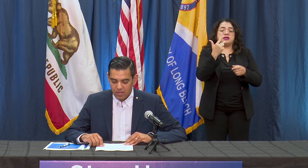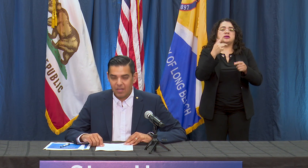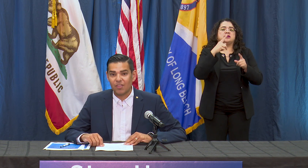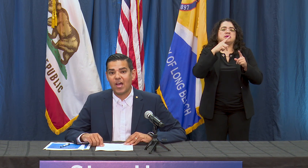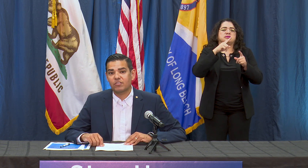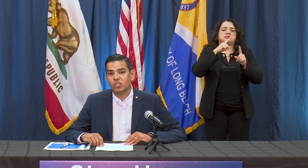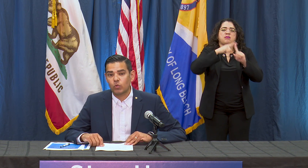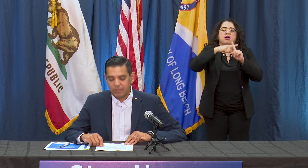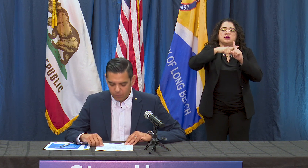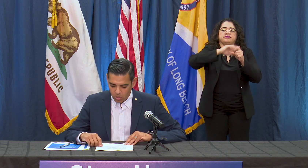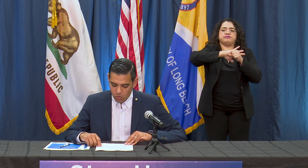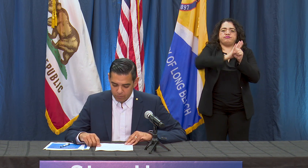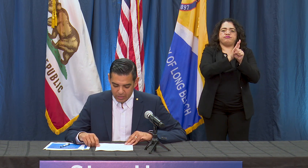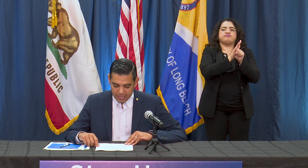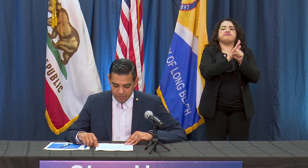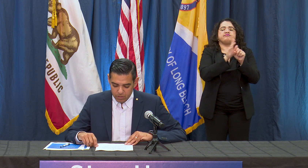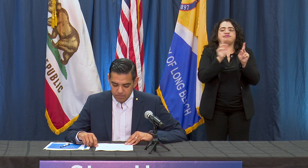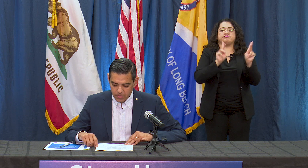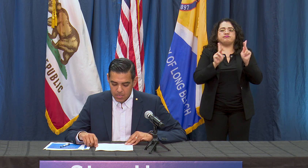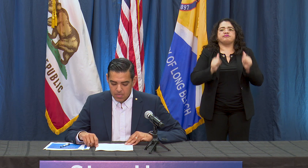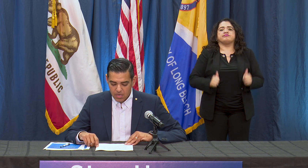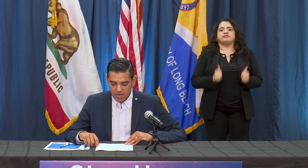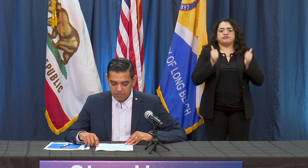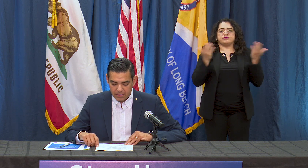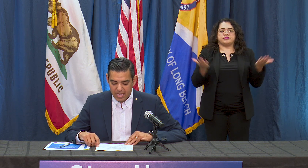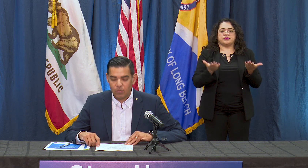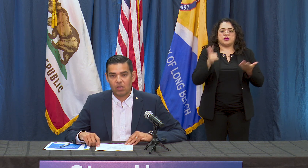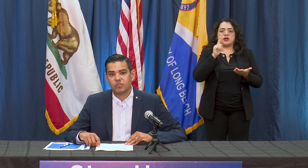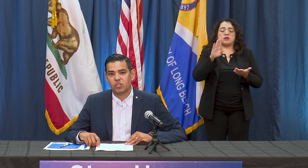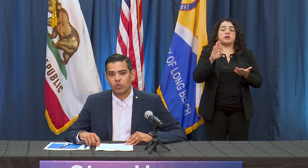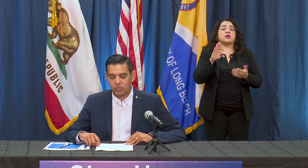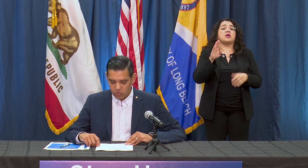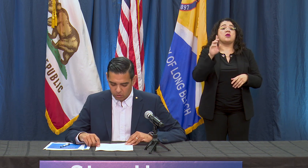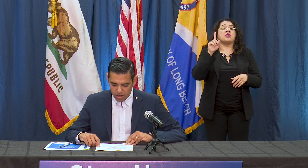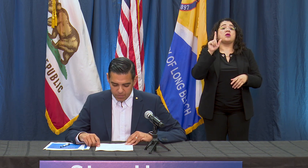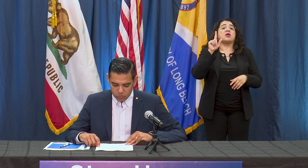1,024 who have recovered. Today we lost 2 additional Long Beach